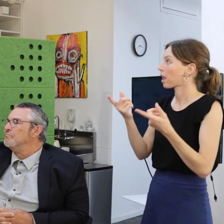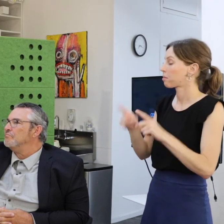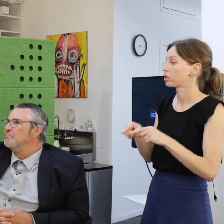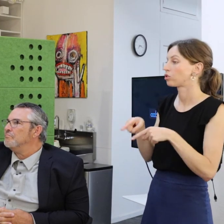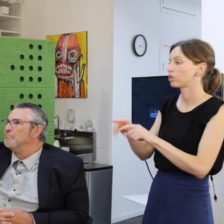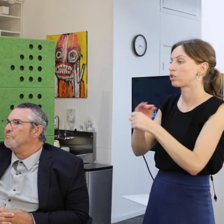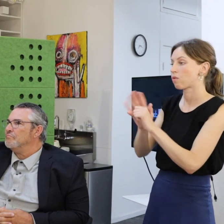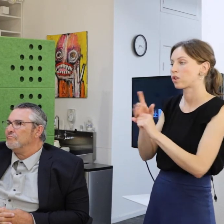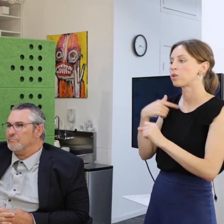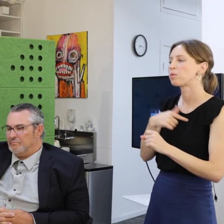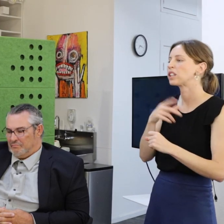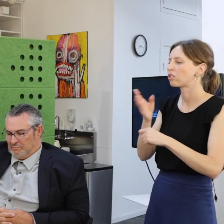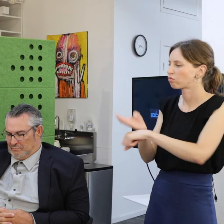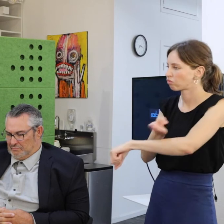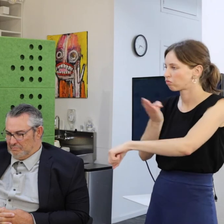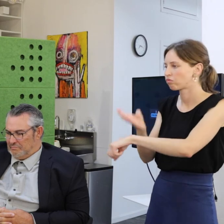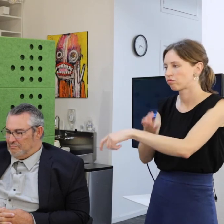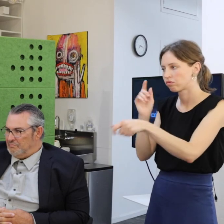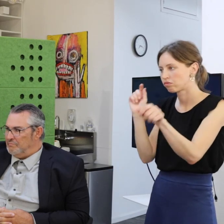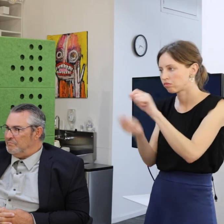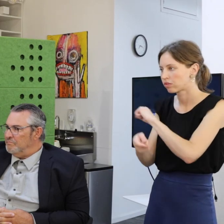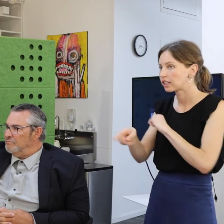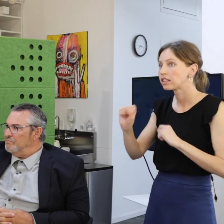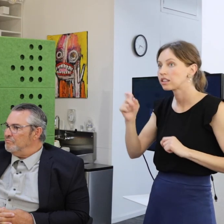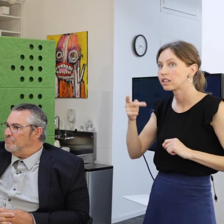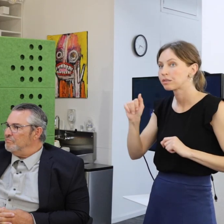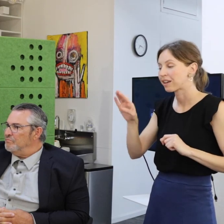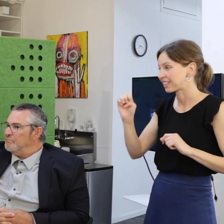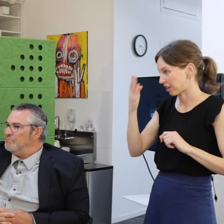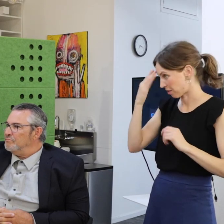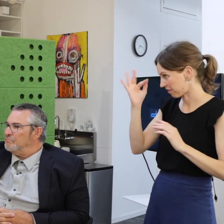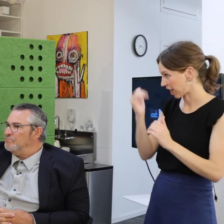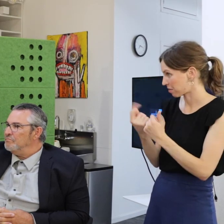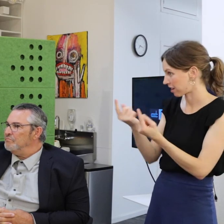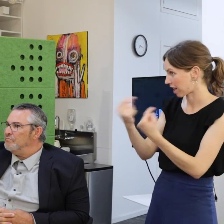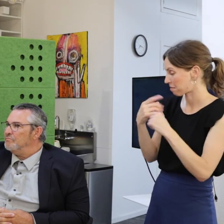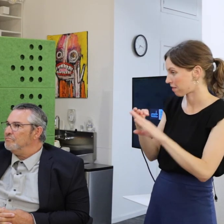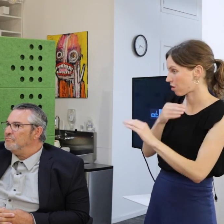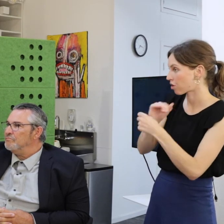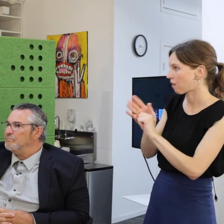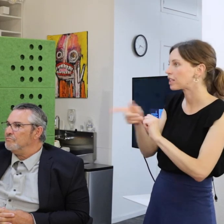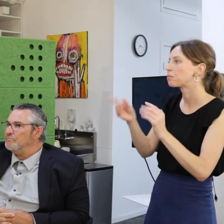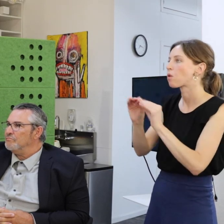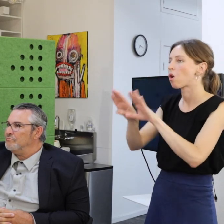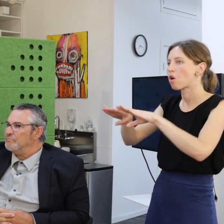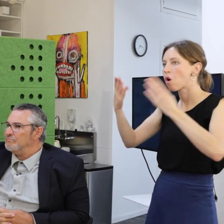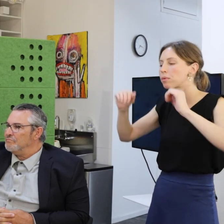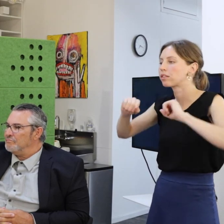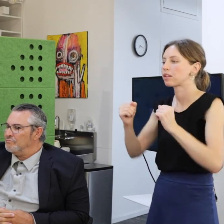remodeled the space. I don't know if any of you came in before Covid, but this is much more open, it's much more professional.